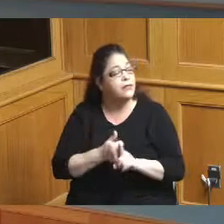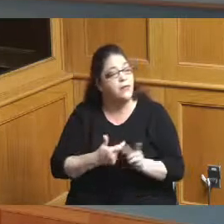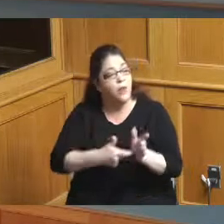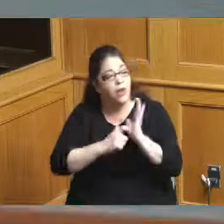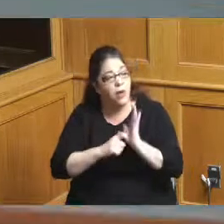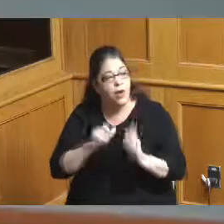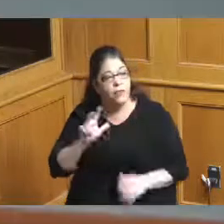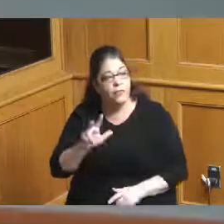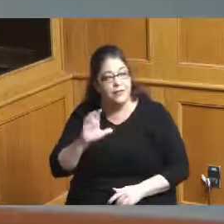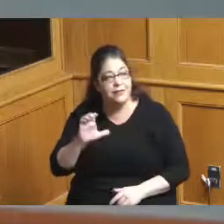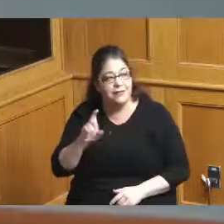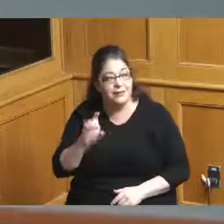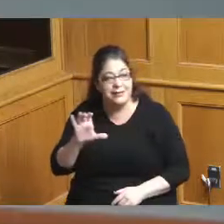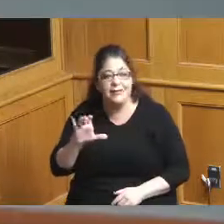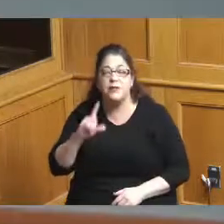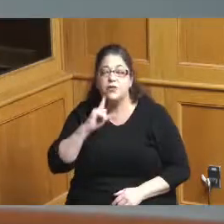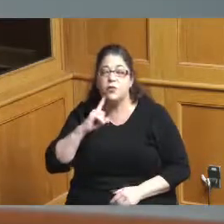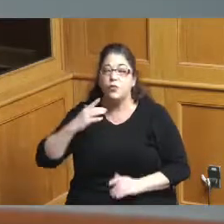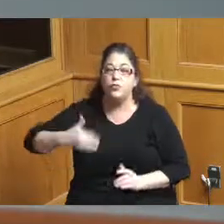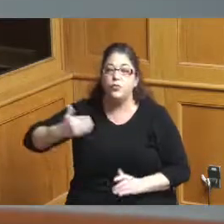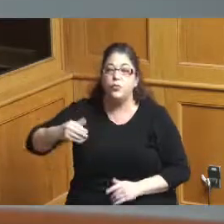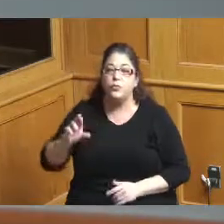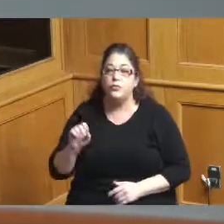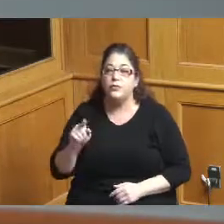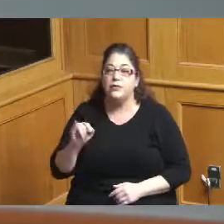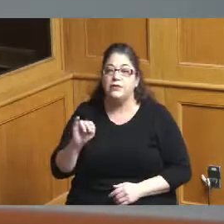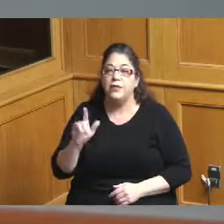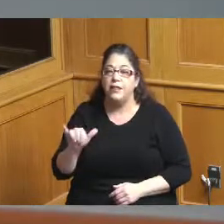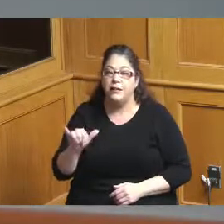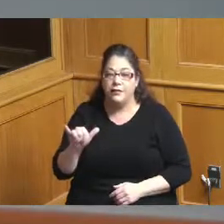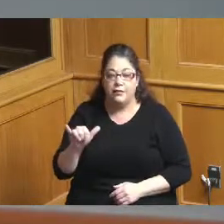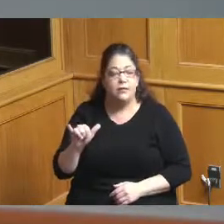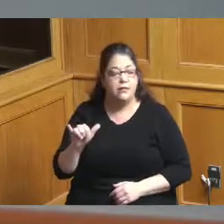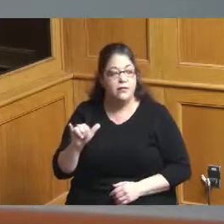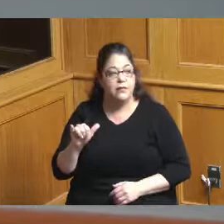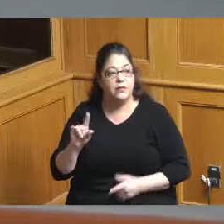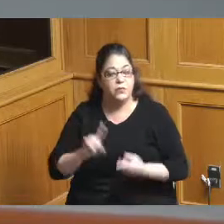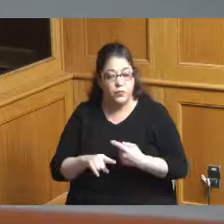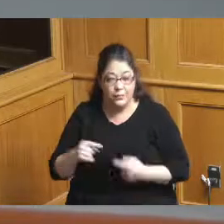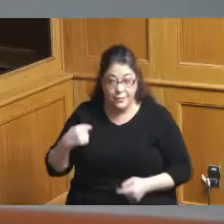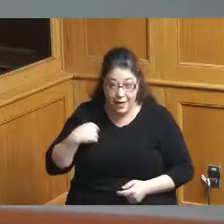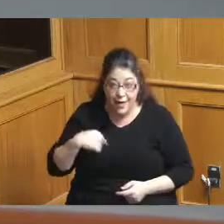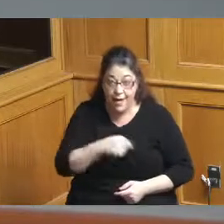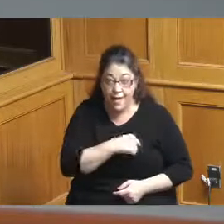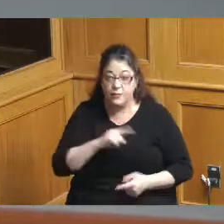routinely to myself and to the city manager so certainly if there was anything of note